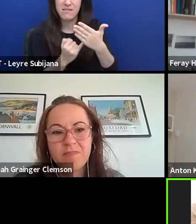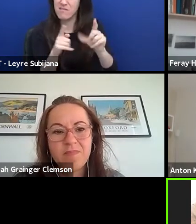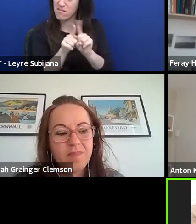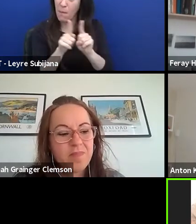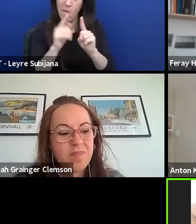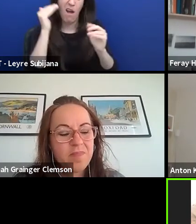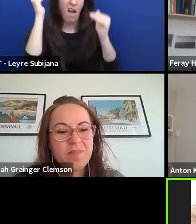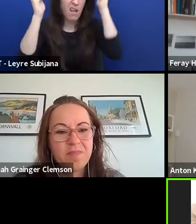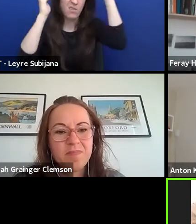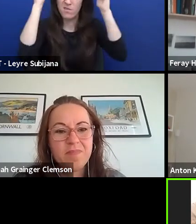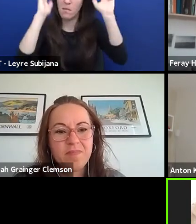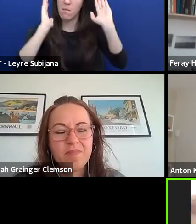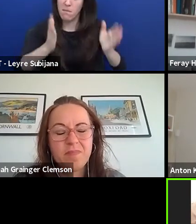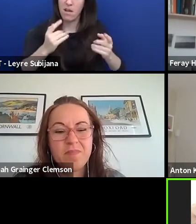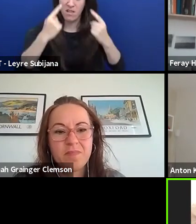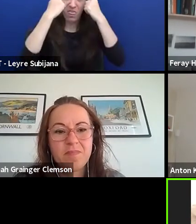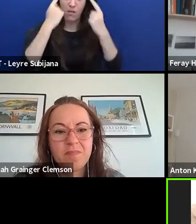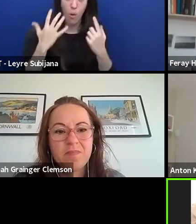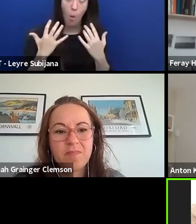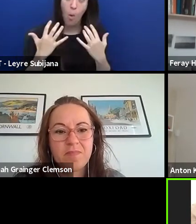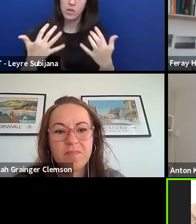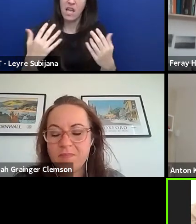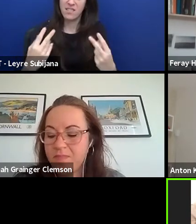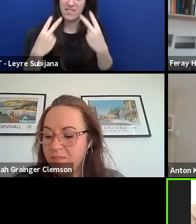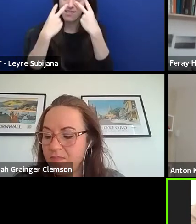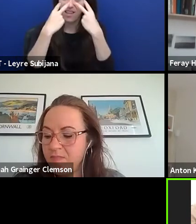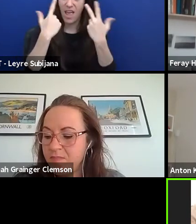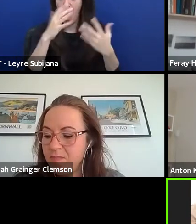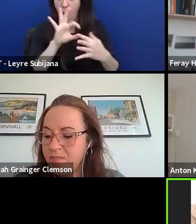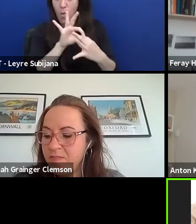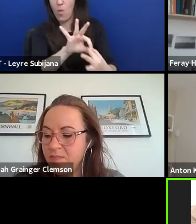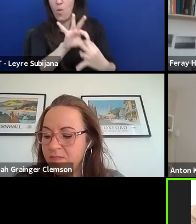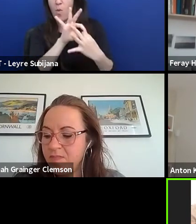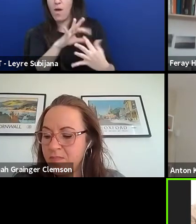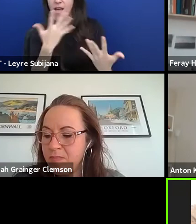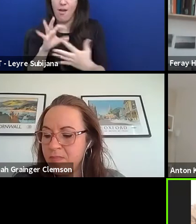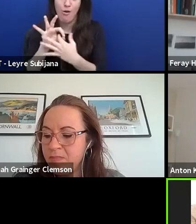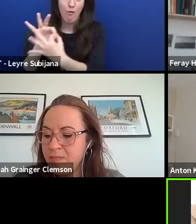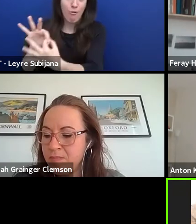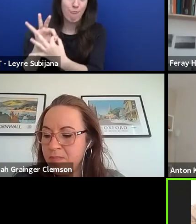This is the big community we need to reinforce. And this awareness we need